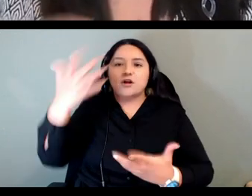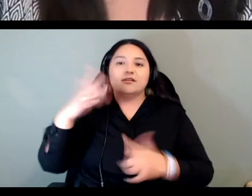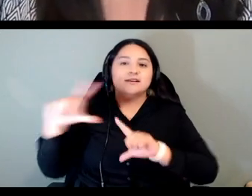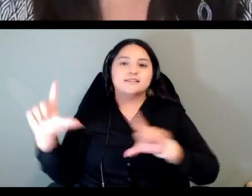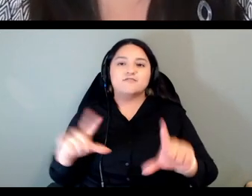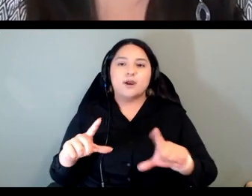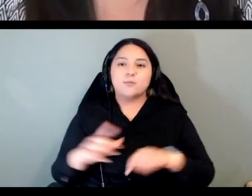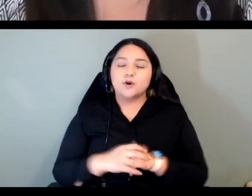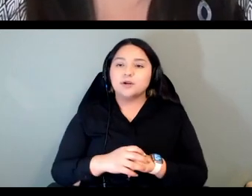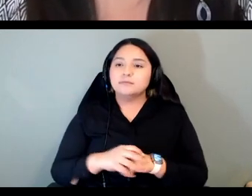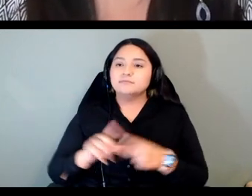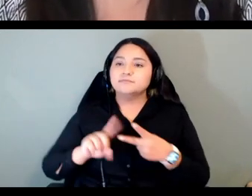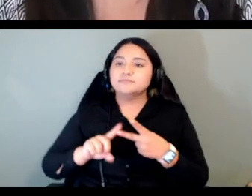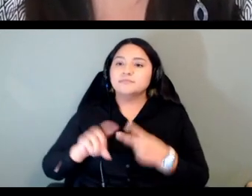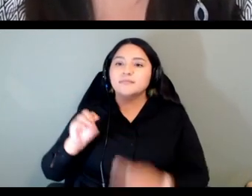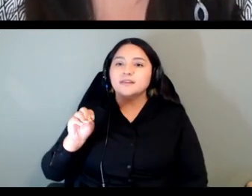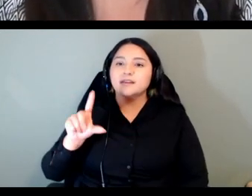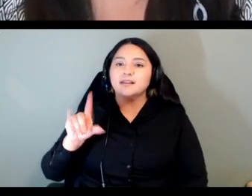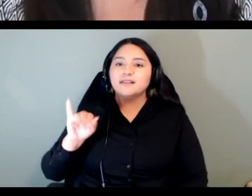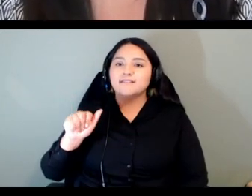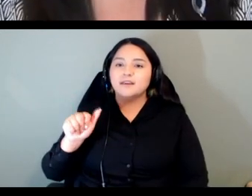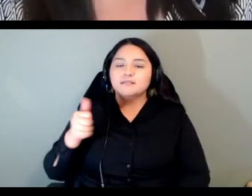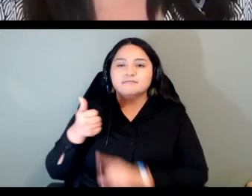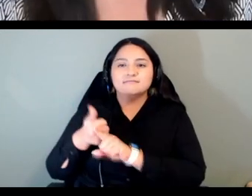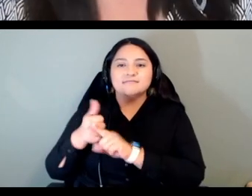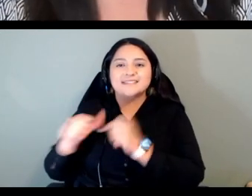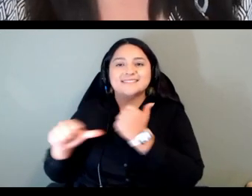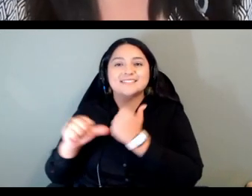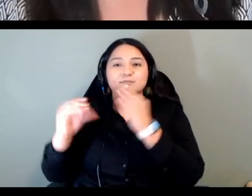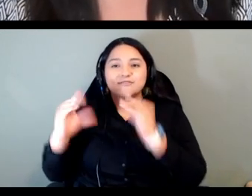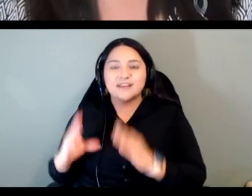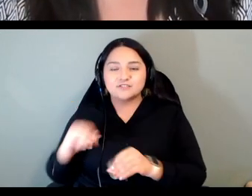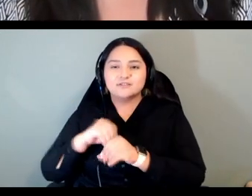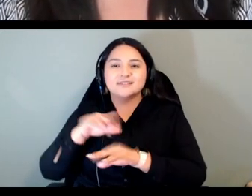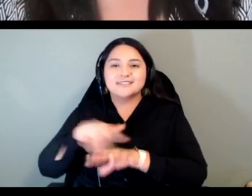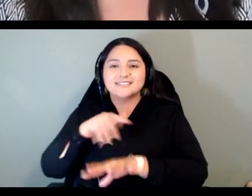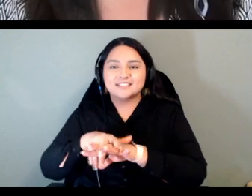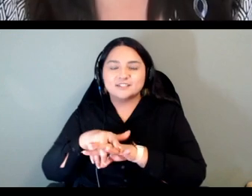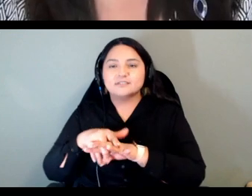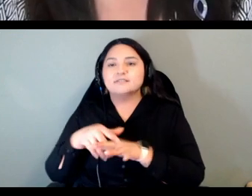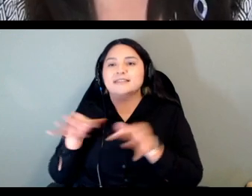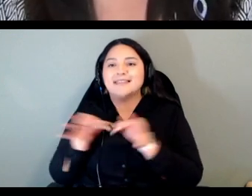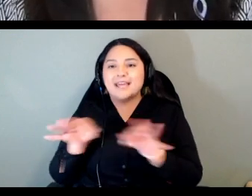olivia is an assistant professor in indigenous languages and linguistics at the first nations